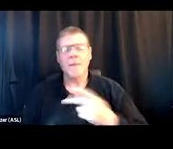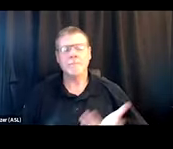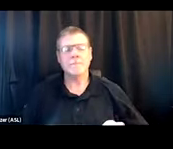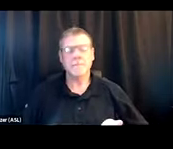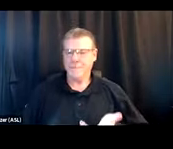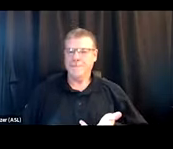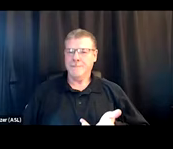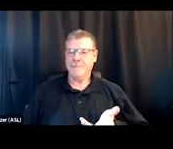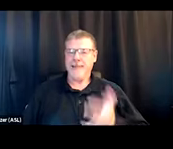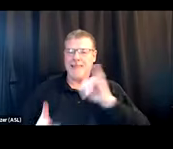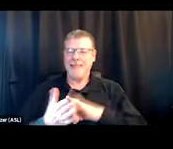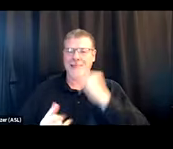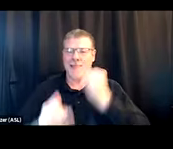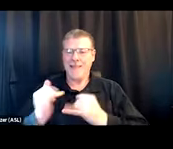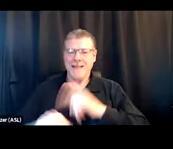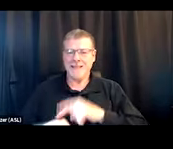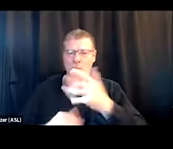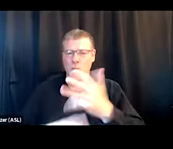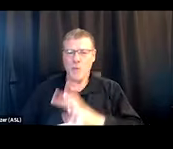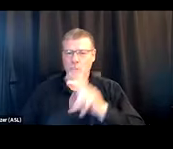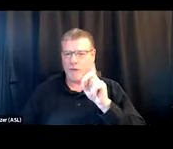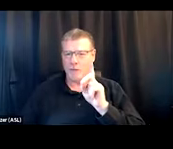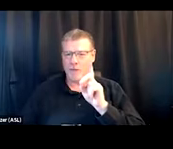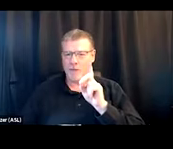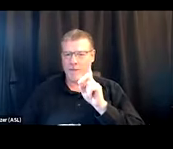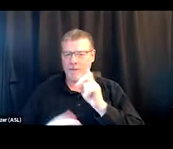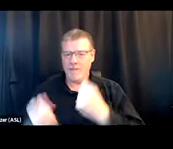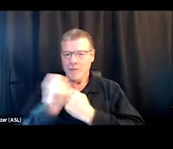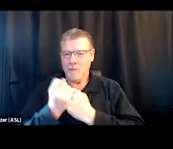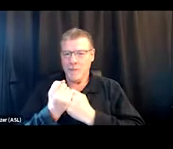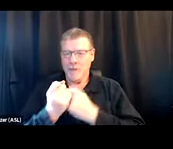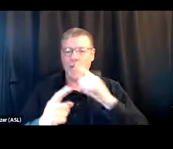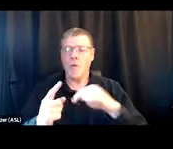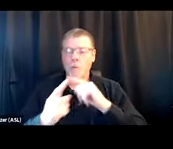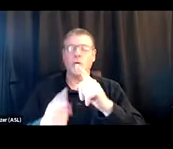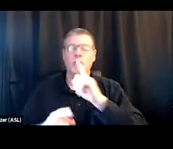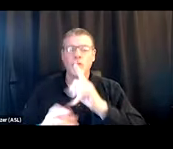it's the last time you wanna withdraw support. It's actually when we wanna think about wrapping support around a person.